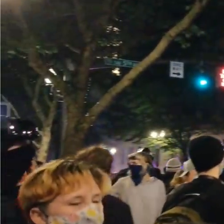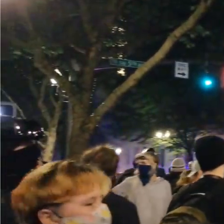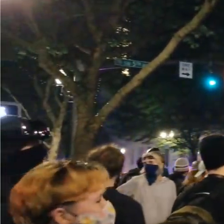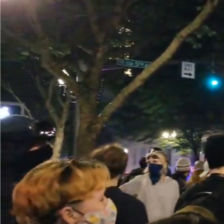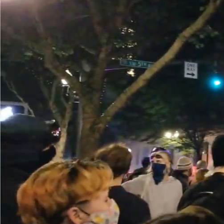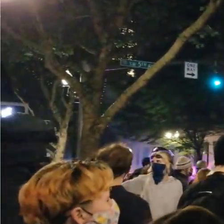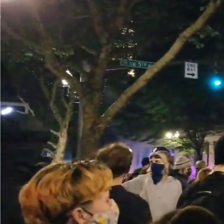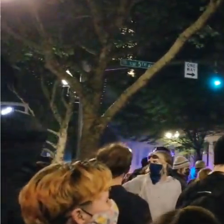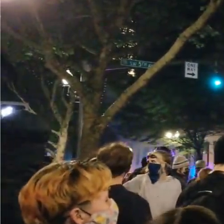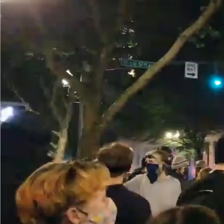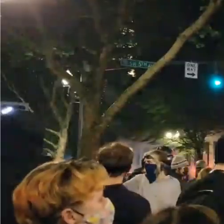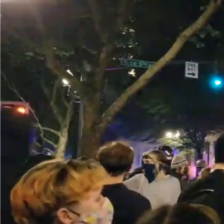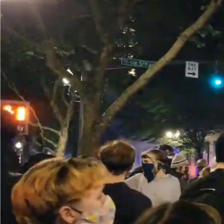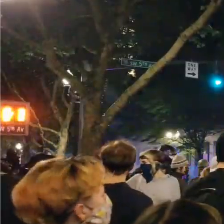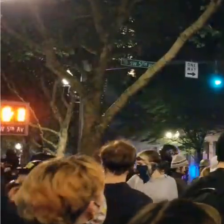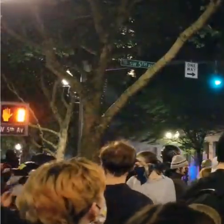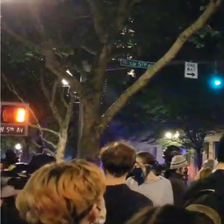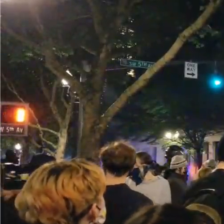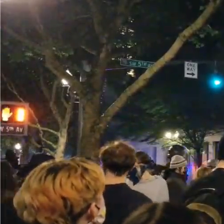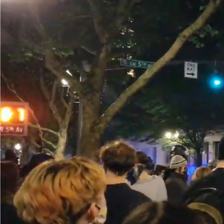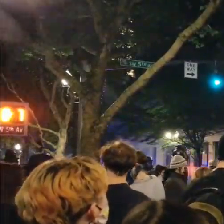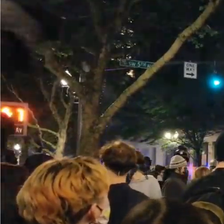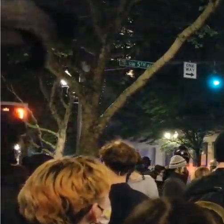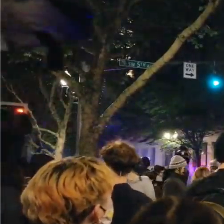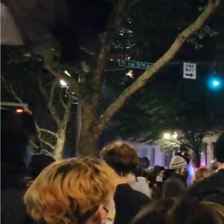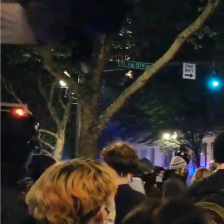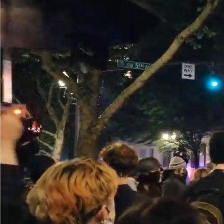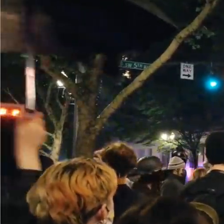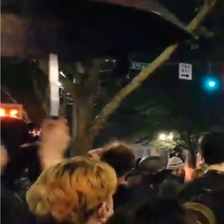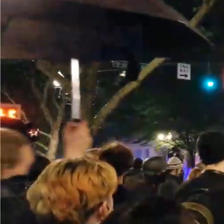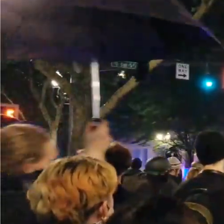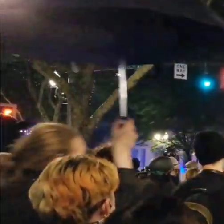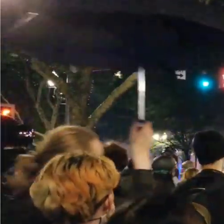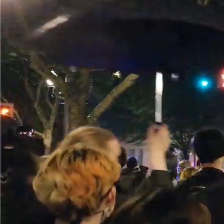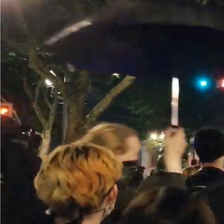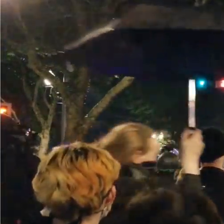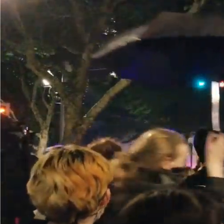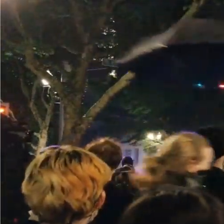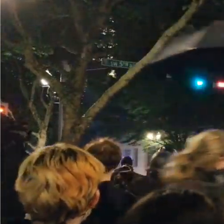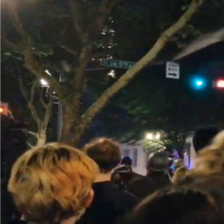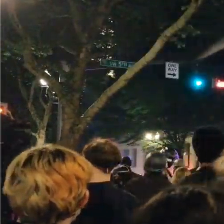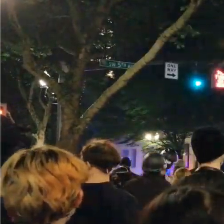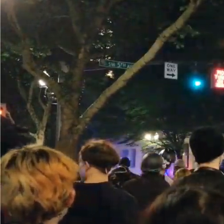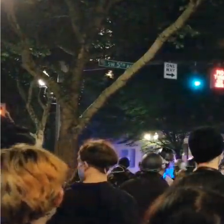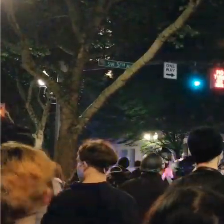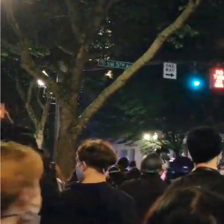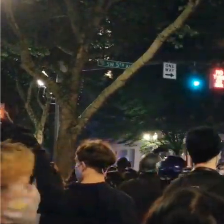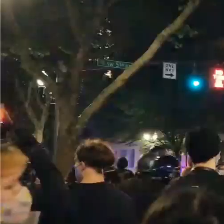calling for shields to move up to the front. This group is not restricted from leaving this area at all.